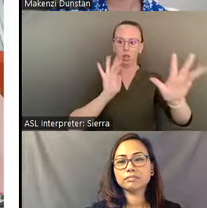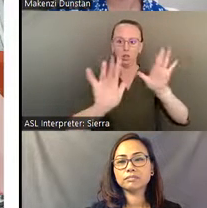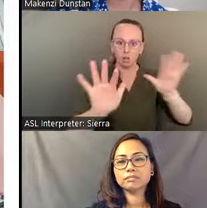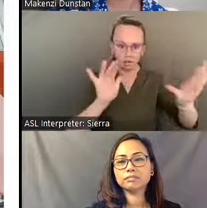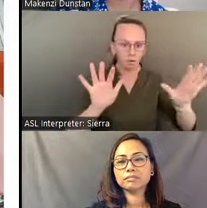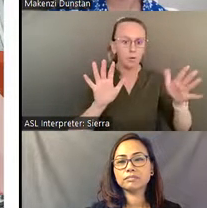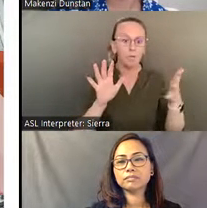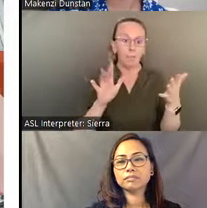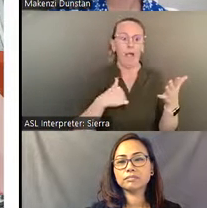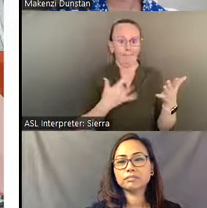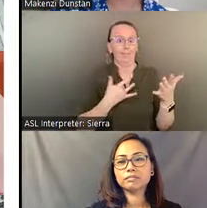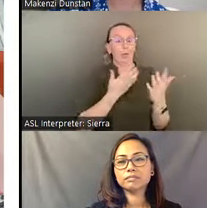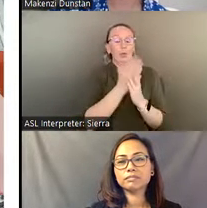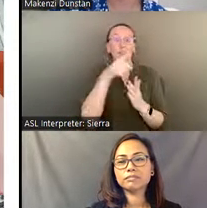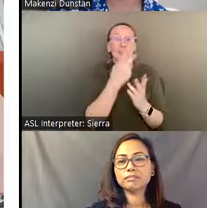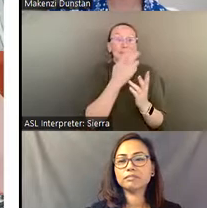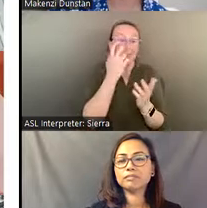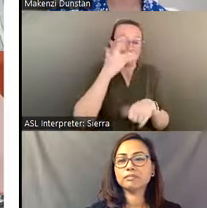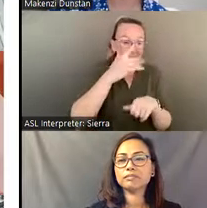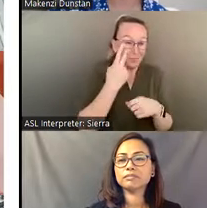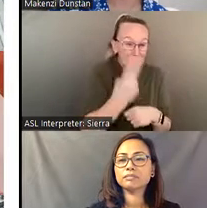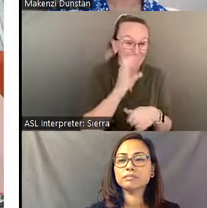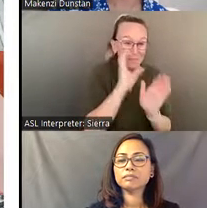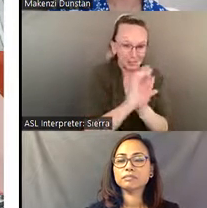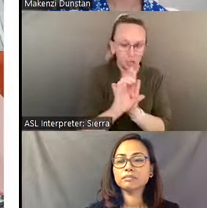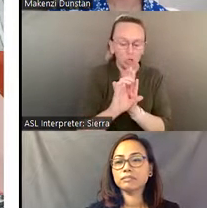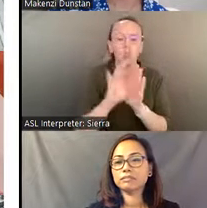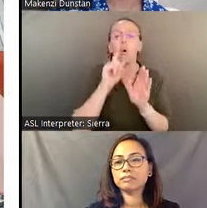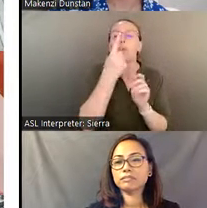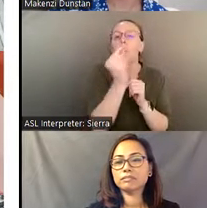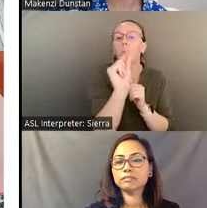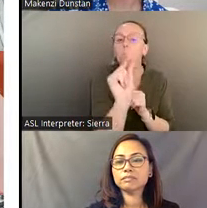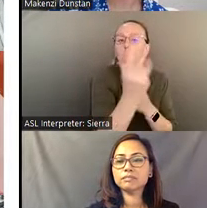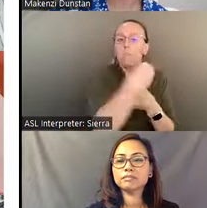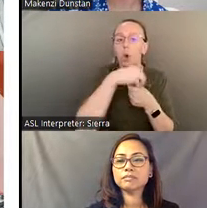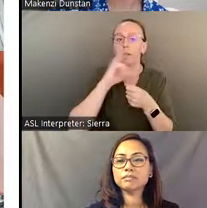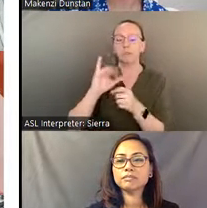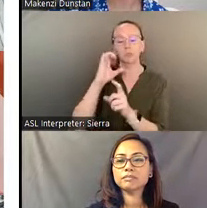images of this site- are only part of this compelling story of a man who reinvented himself